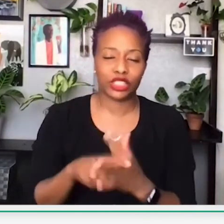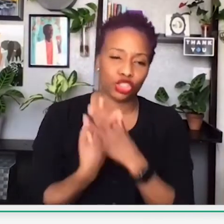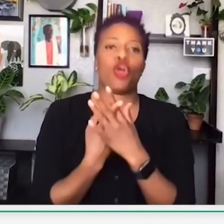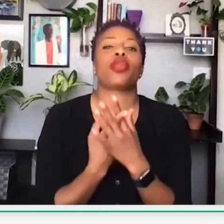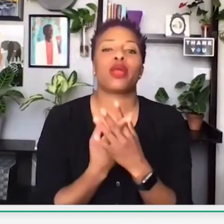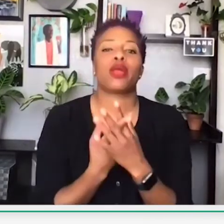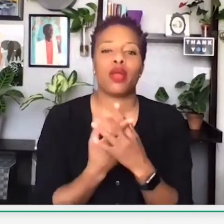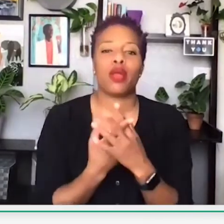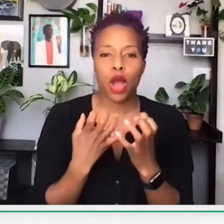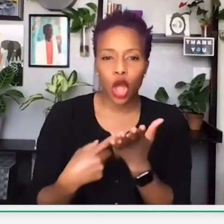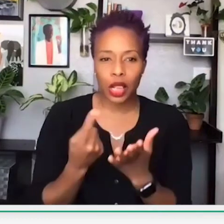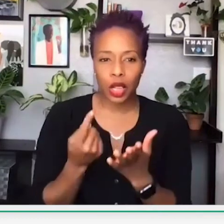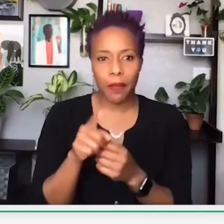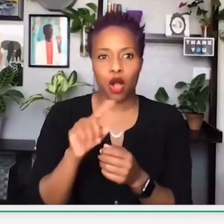So before we get started,